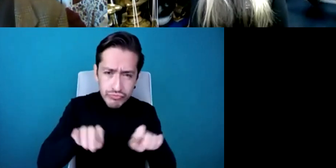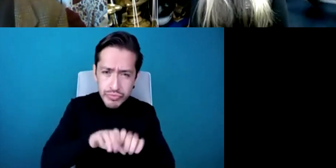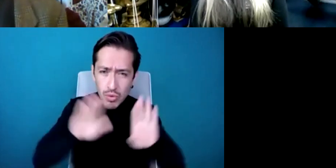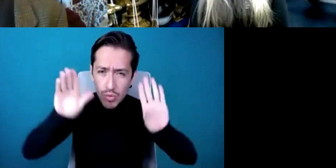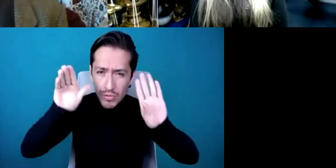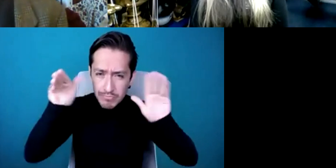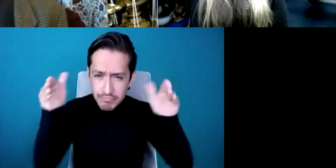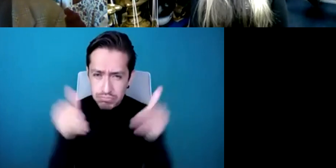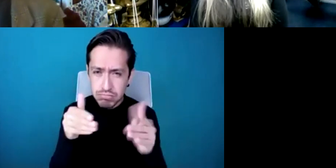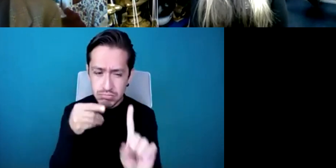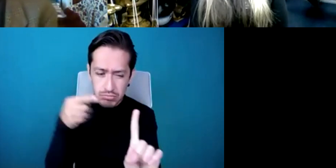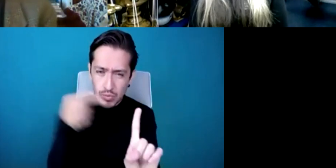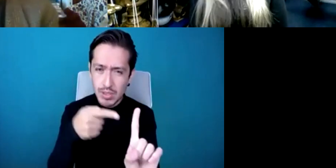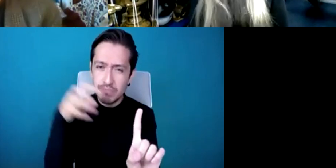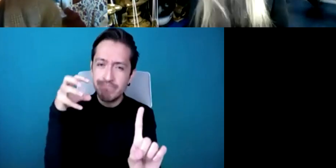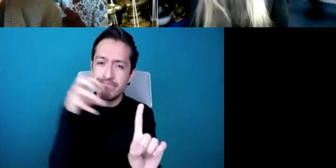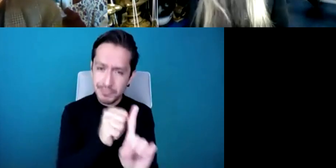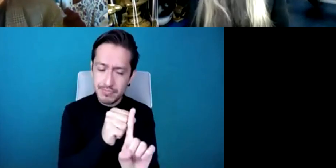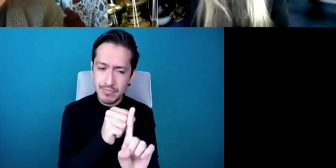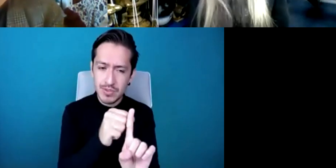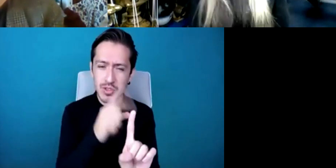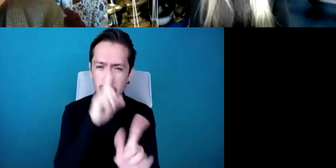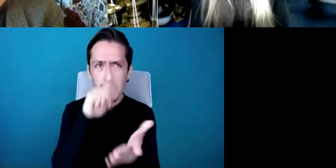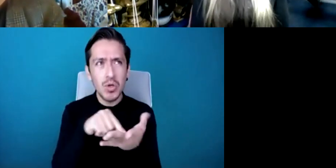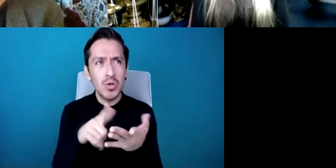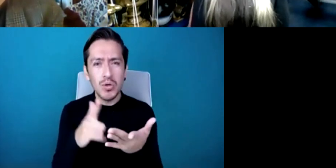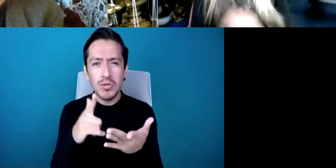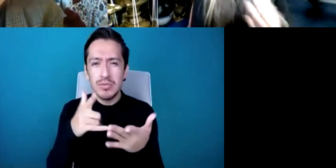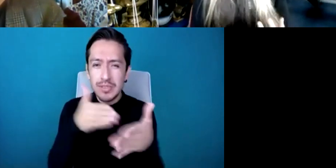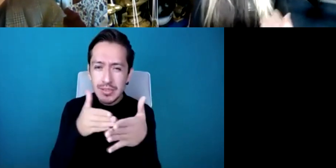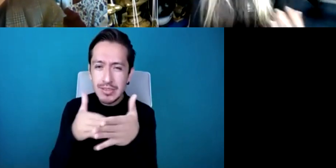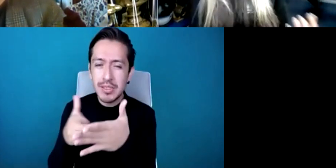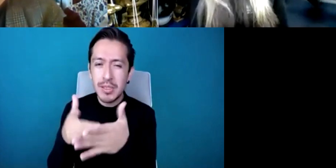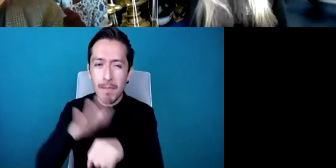had more challenges as a percussion player rather than as someone who is deaf